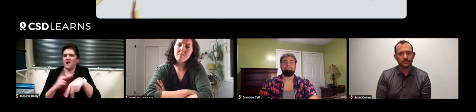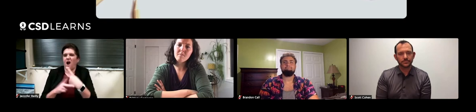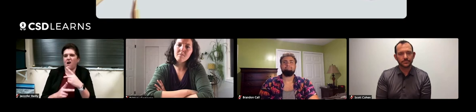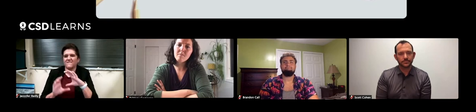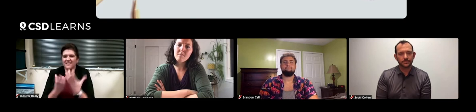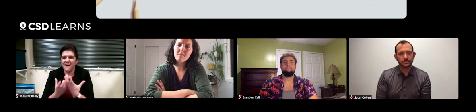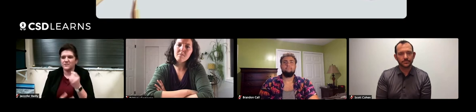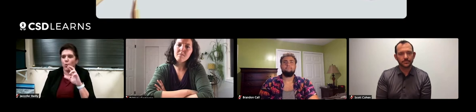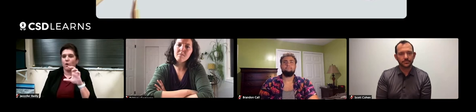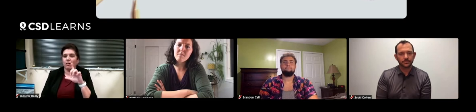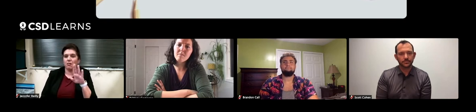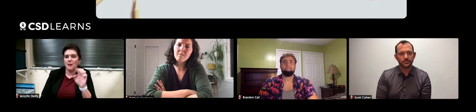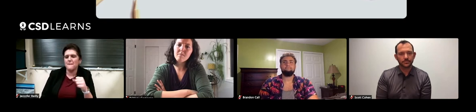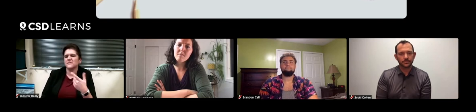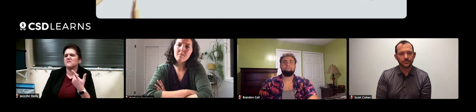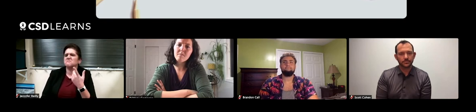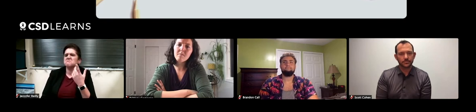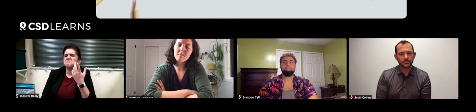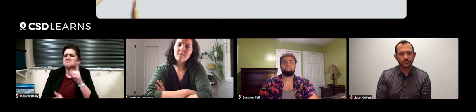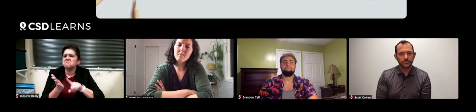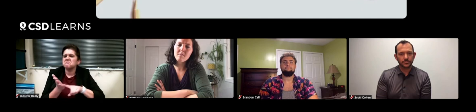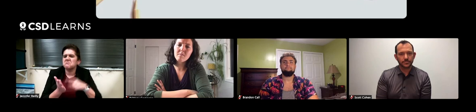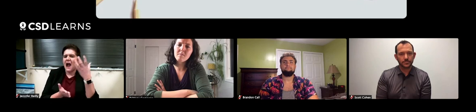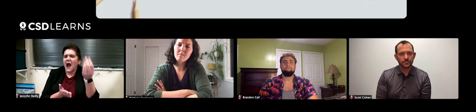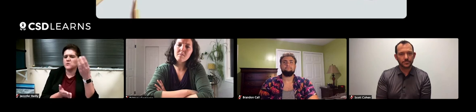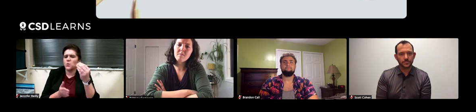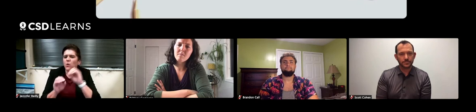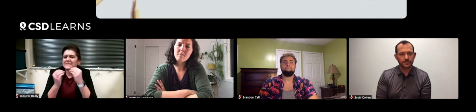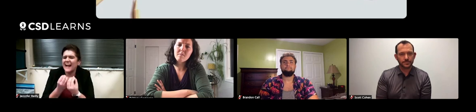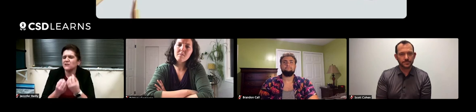these types of programs or clubs, research something outdoors-related.